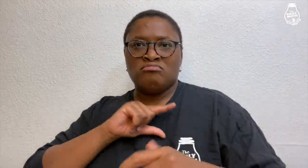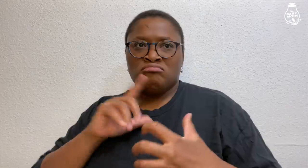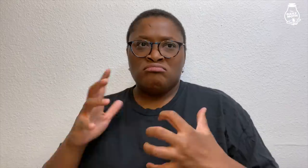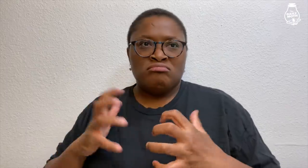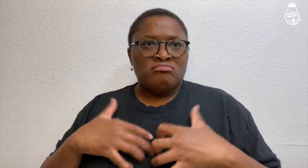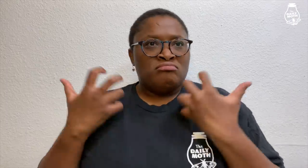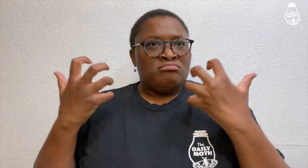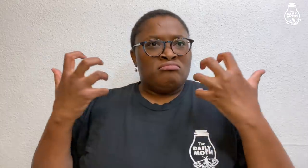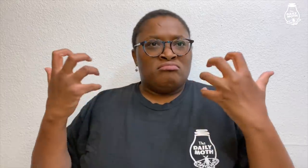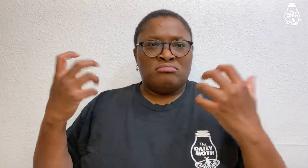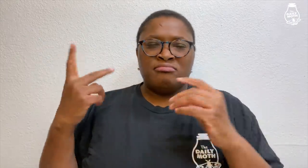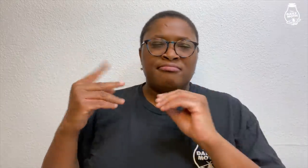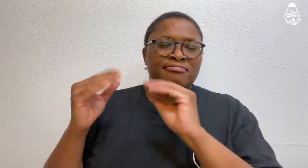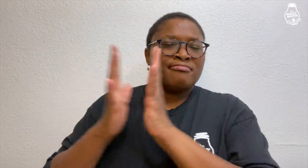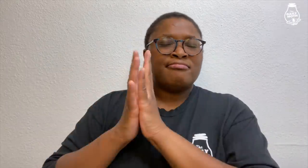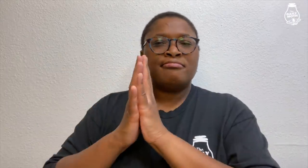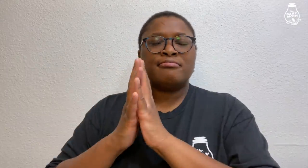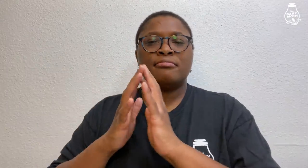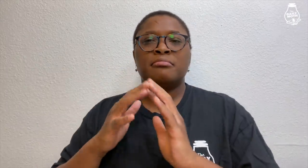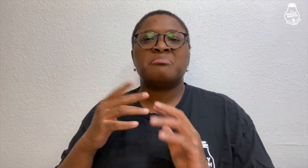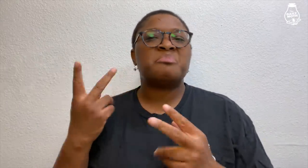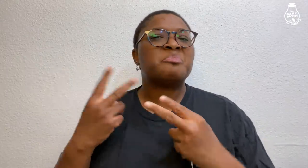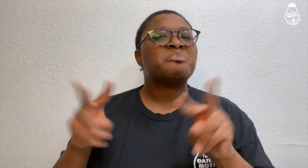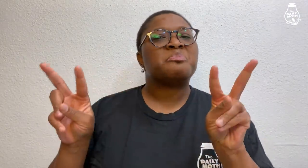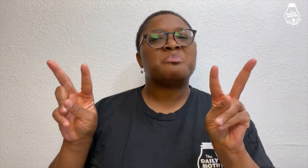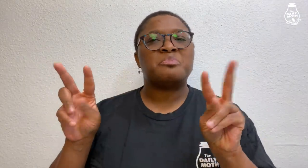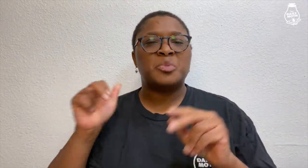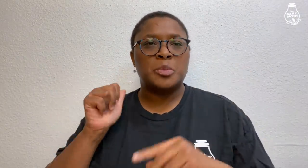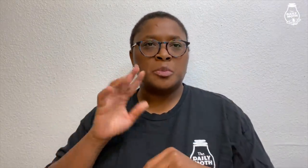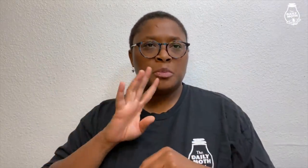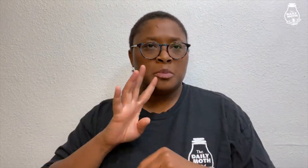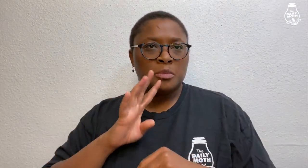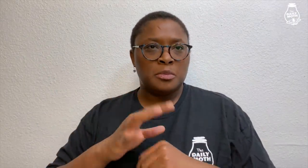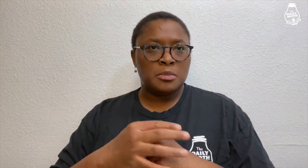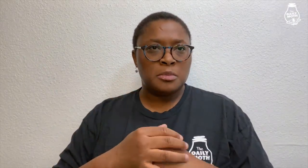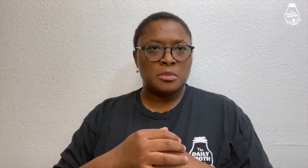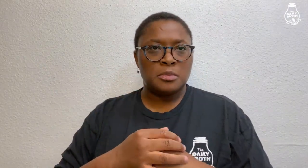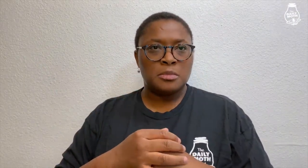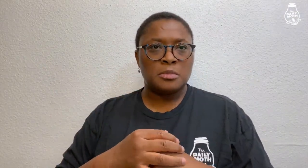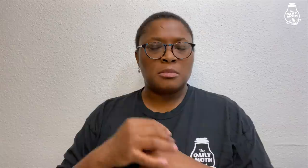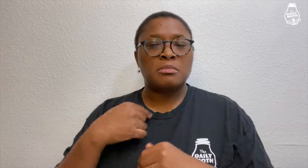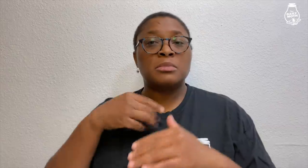Grant became angry and we fought. We wouldn't talk to each other.